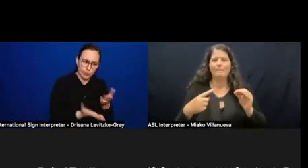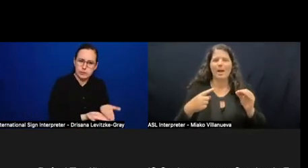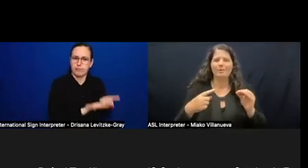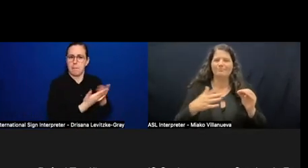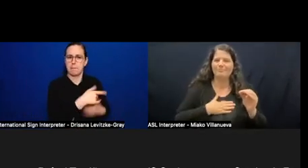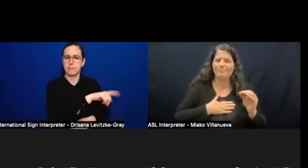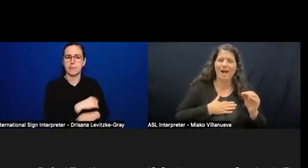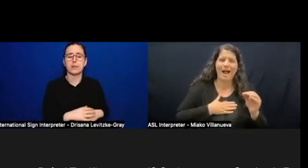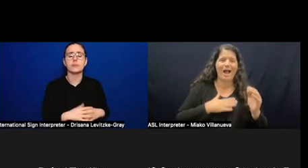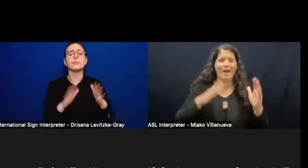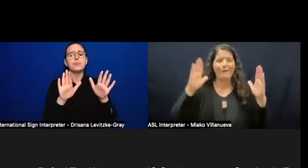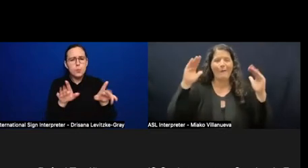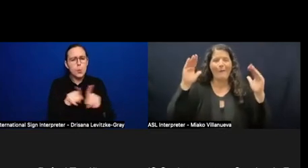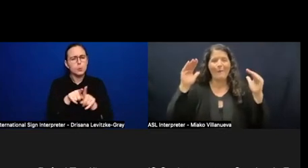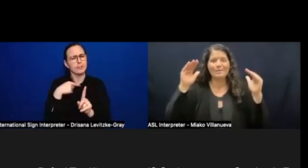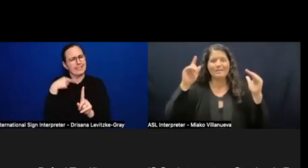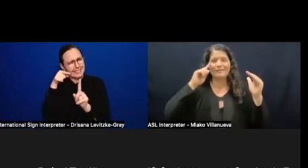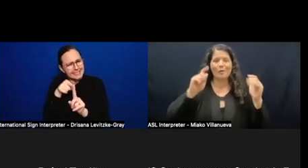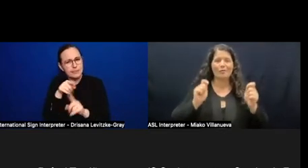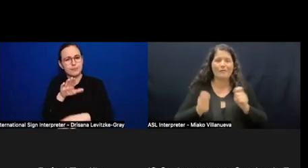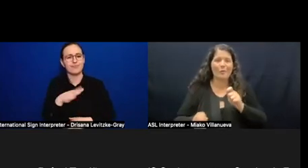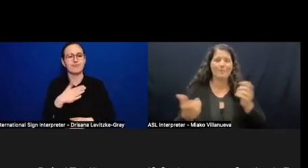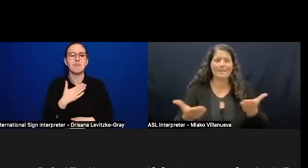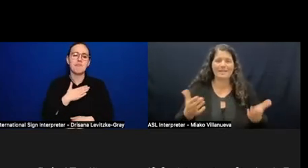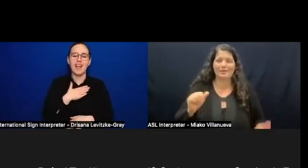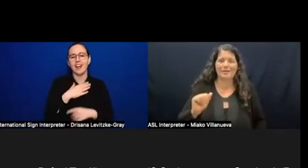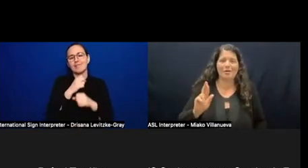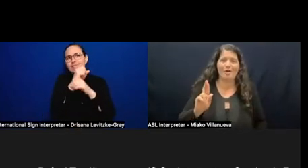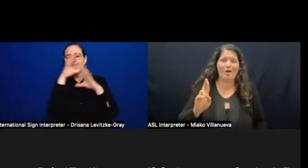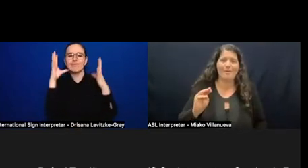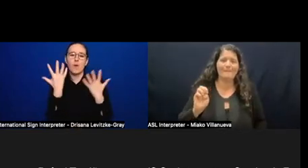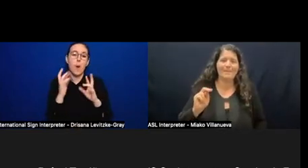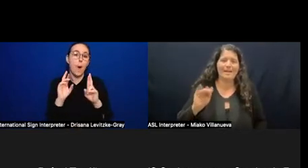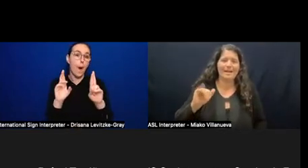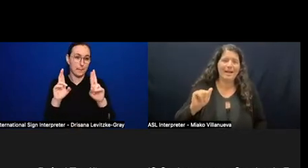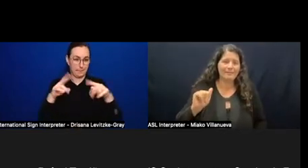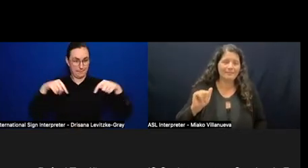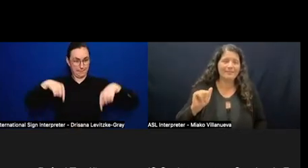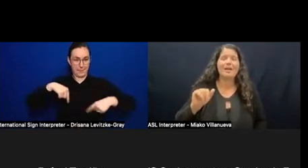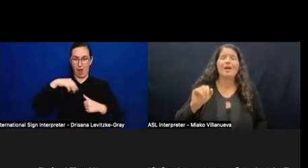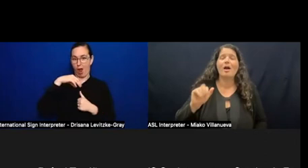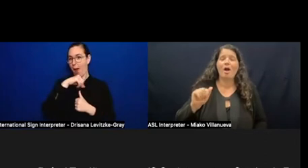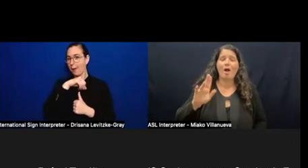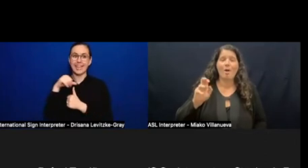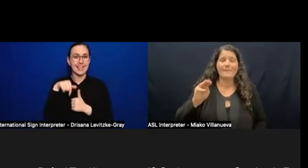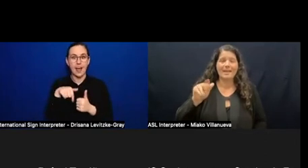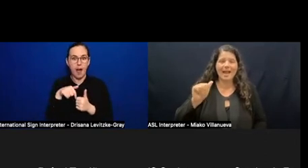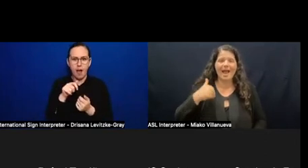about reforms in Armenia. Armenia has announced a new constitutional reform initiative.